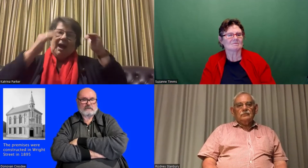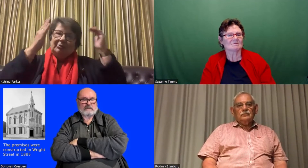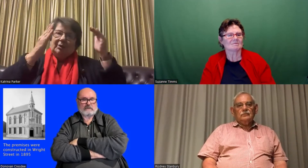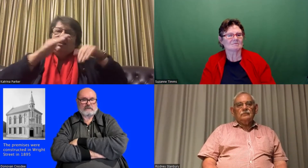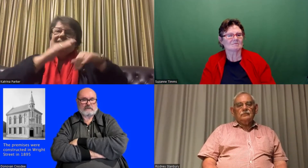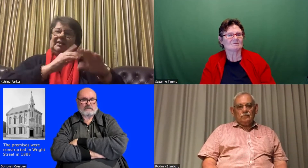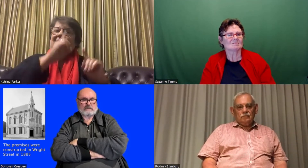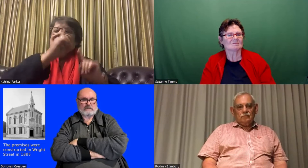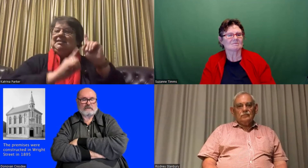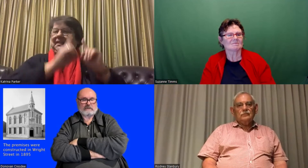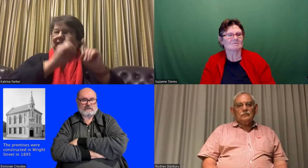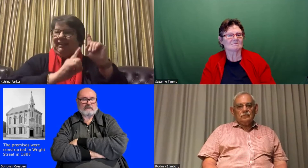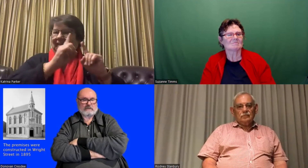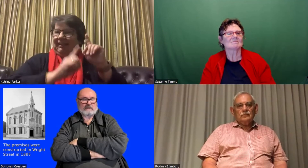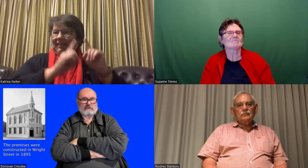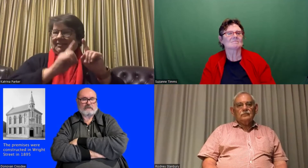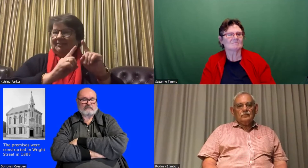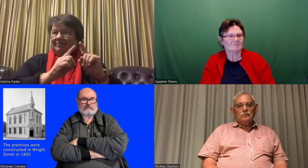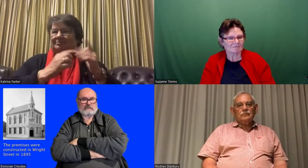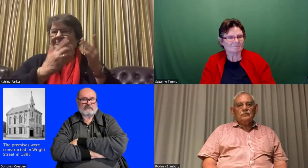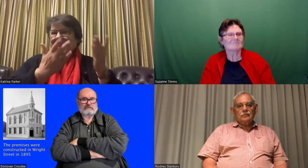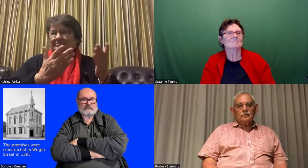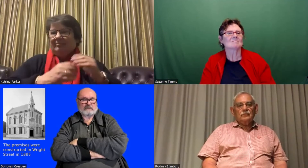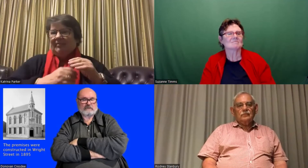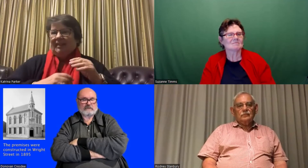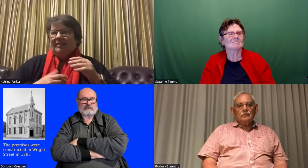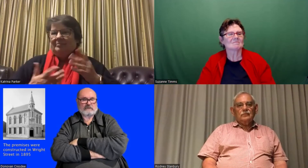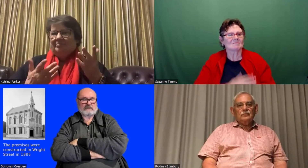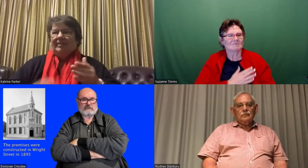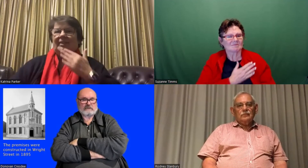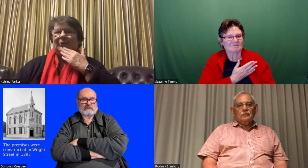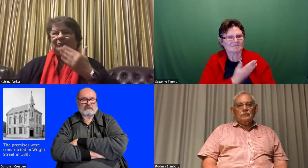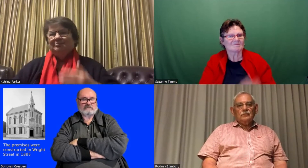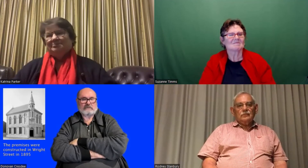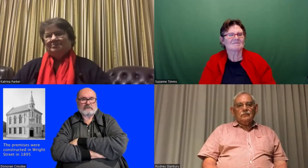house which was for children and established a mission in the city for Deaf adults. Thank you.